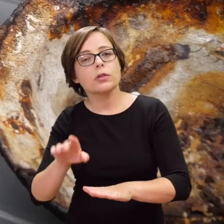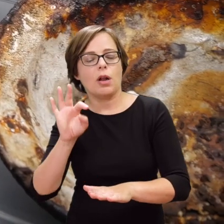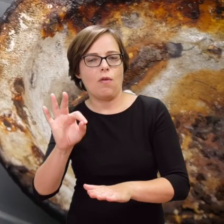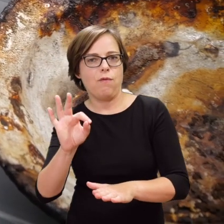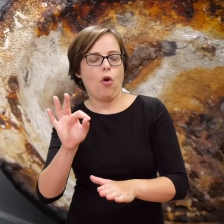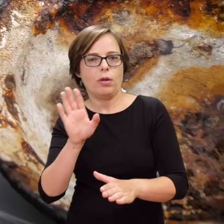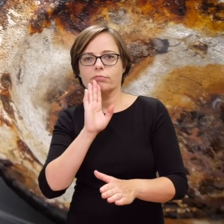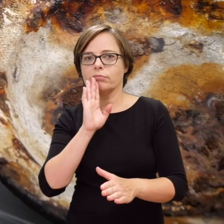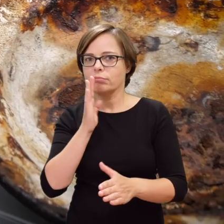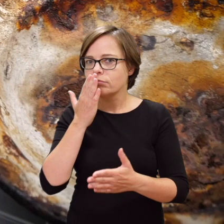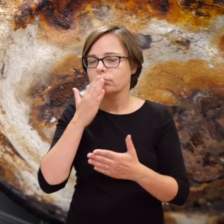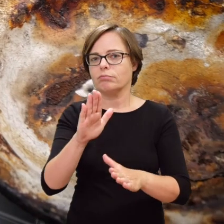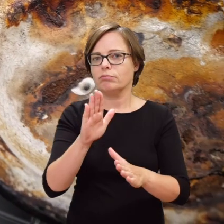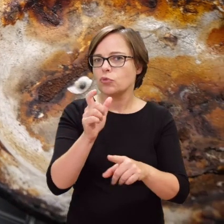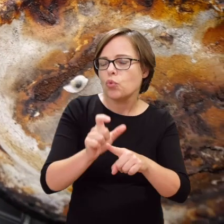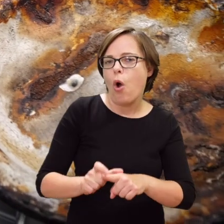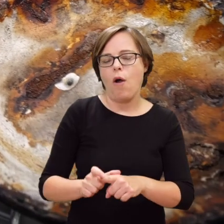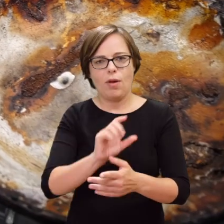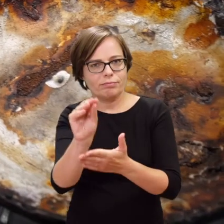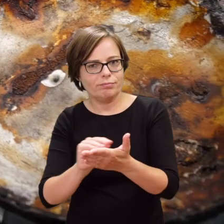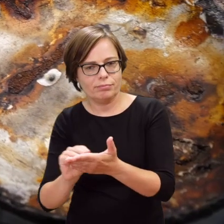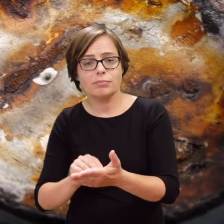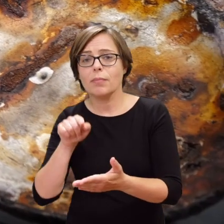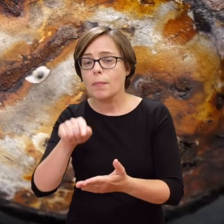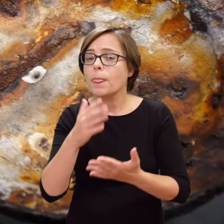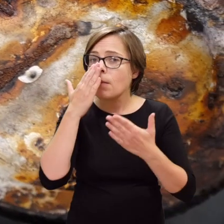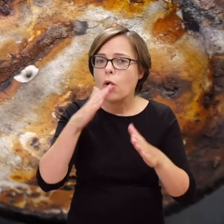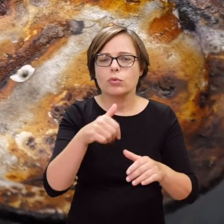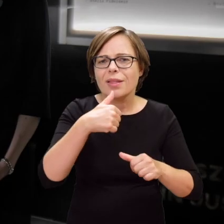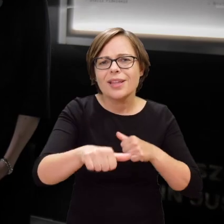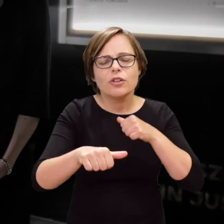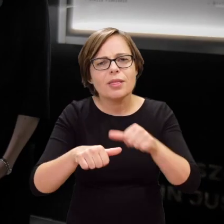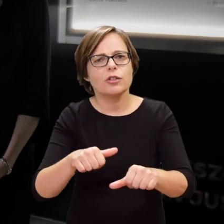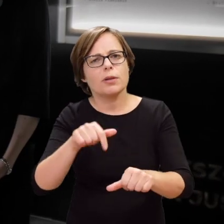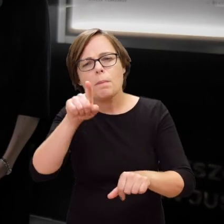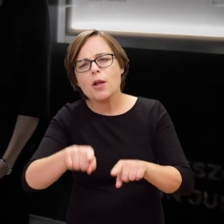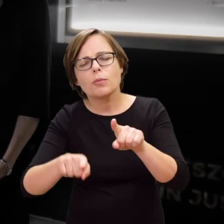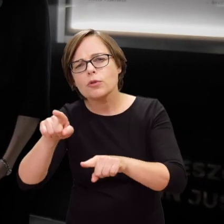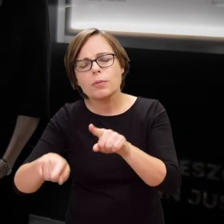These accounts testify to how the situation inside the ghetto continued to